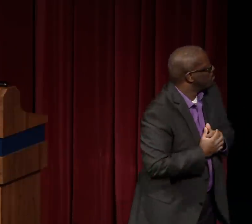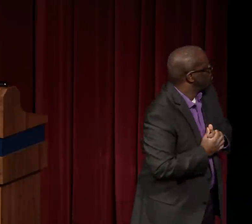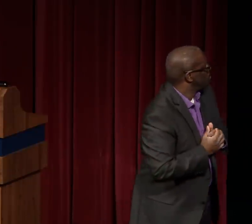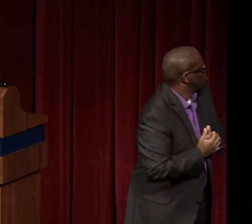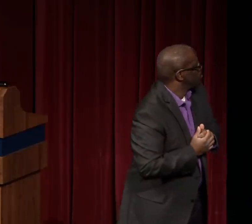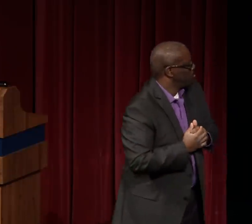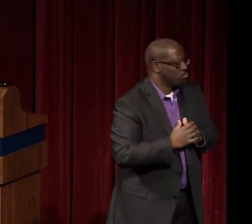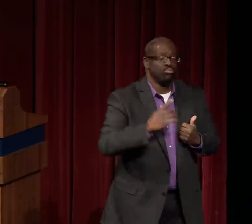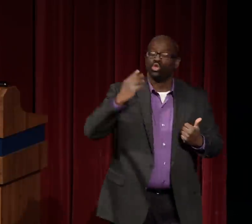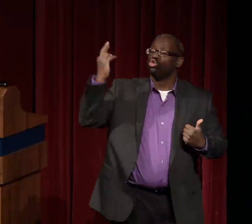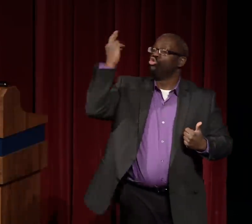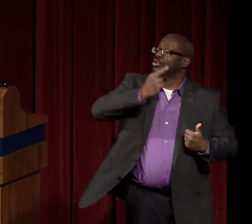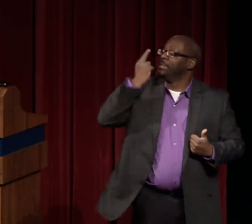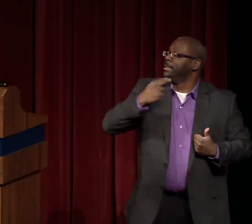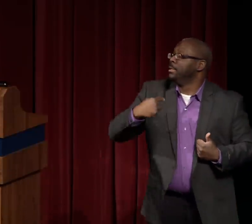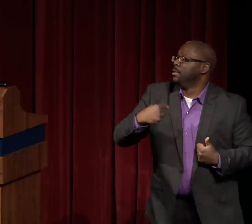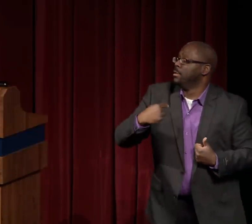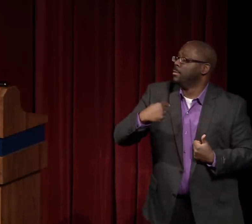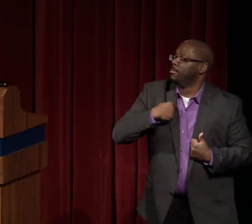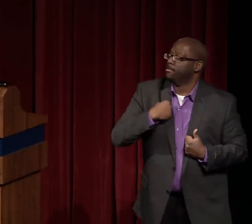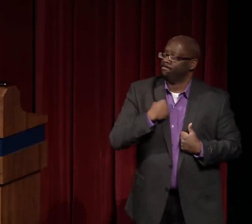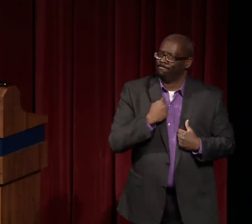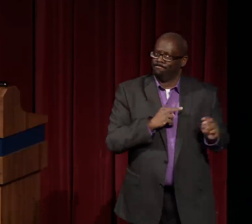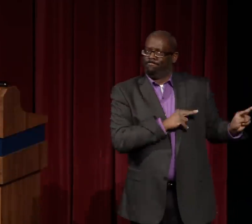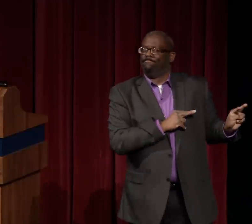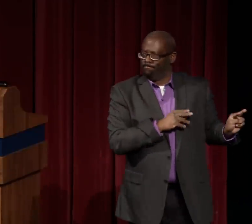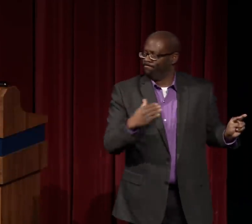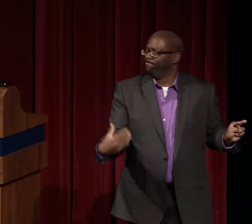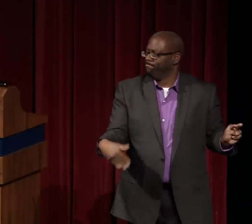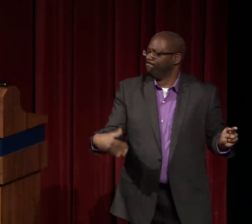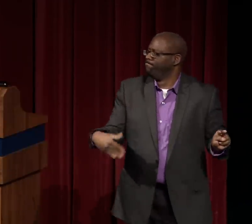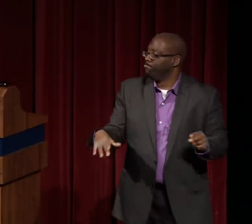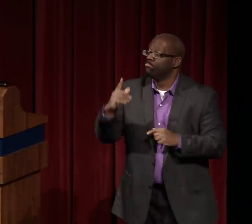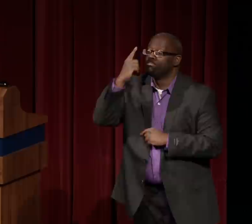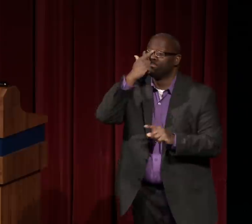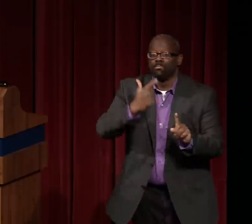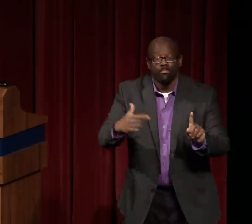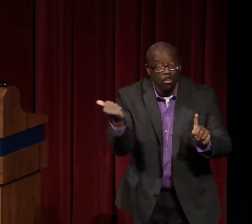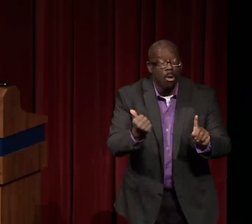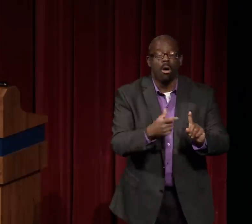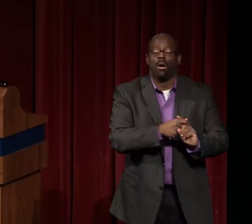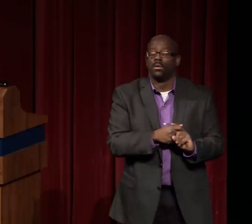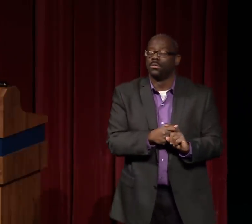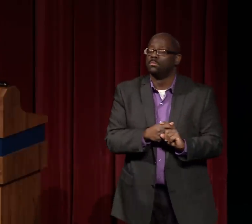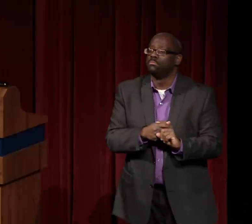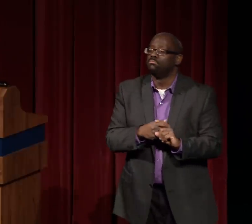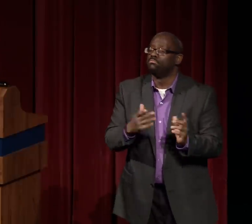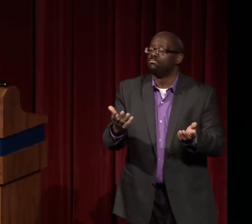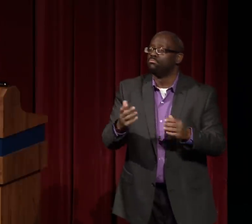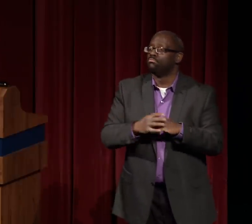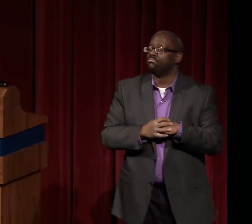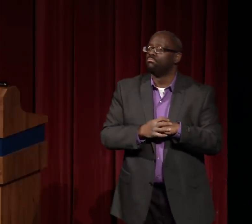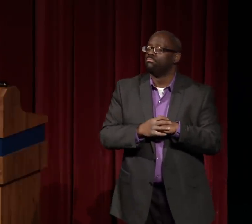All of her accomplishments are really relevant to us today. Looking at all of these accomplishments,